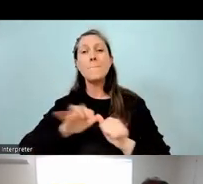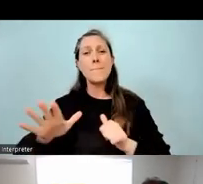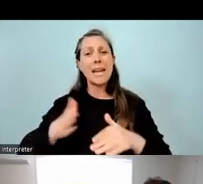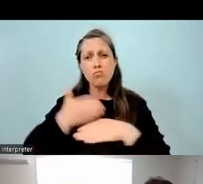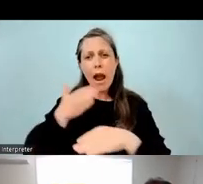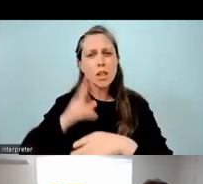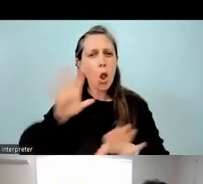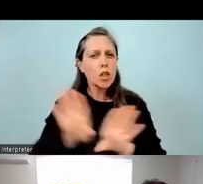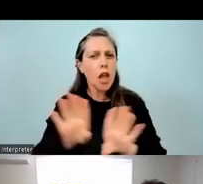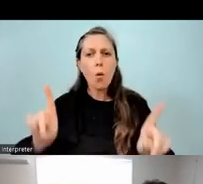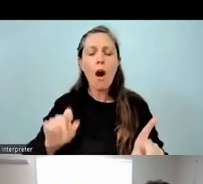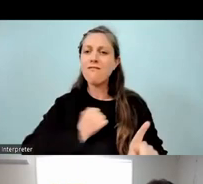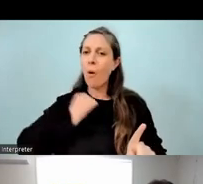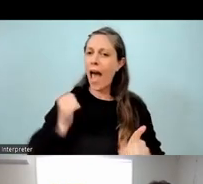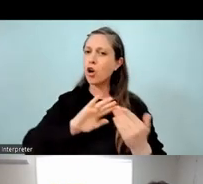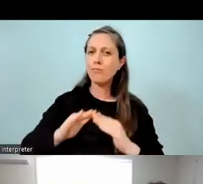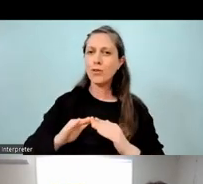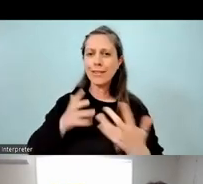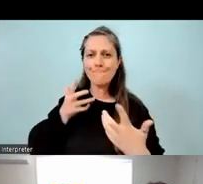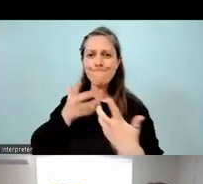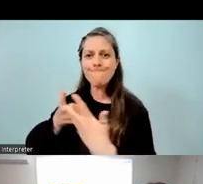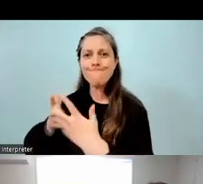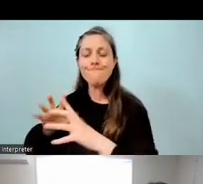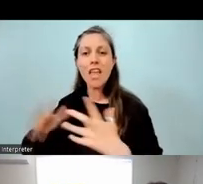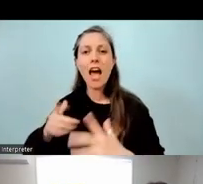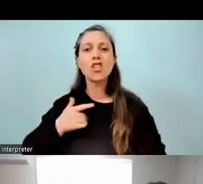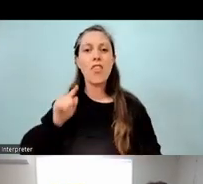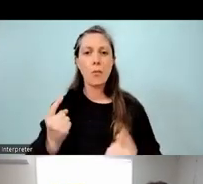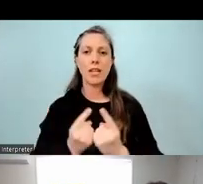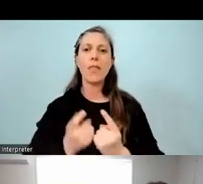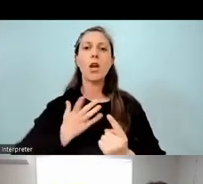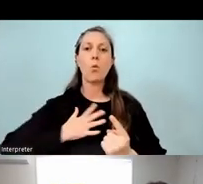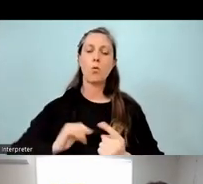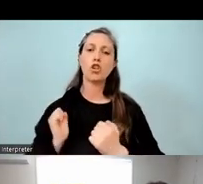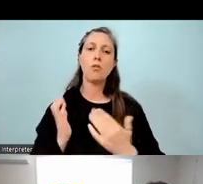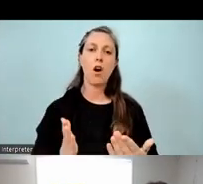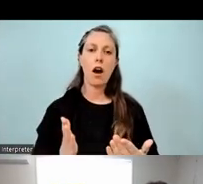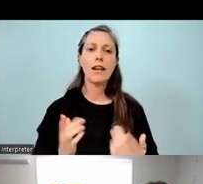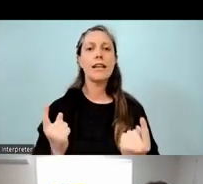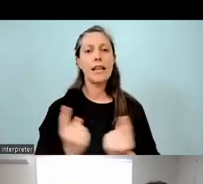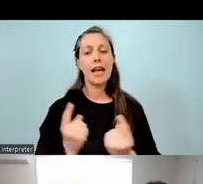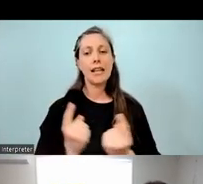for our particular community? So, that's what we wanted to offer you, and that's what I thought could be mildly interesting,